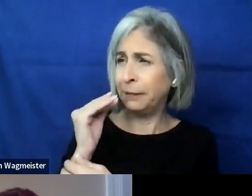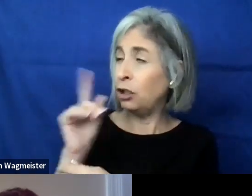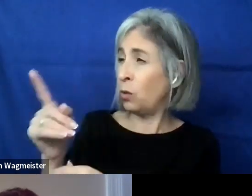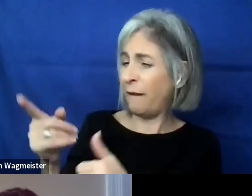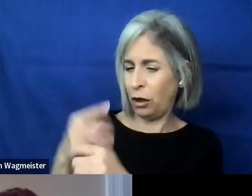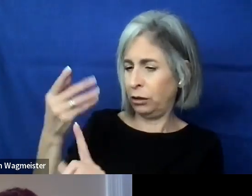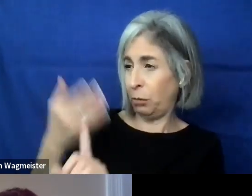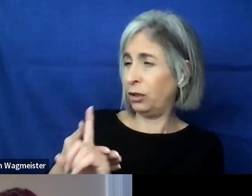in your lived experience.